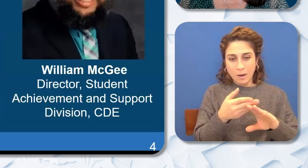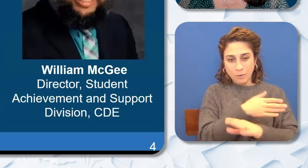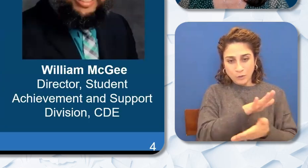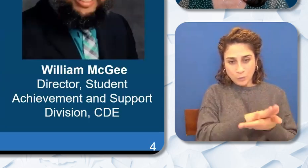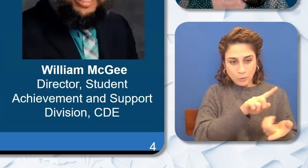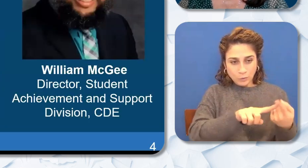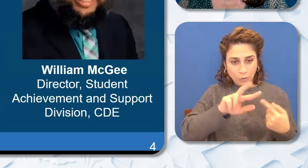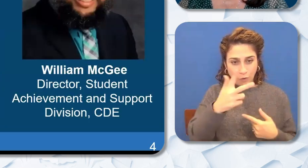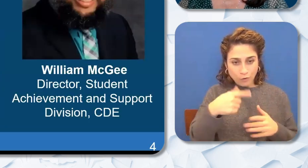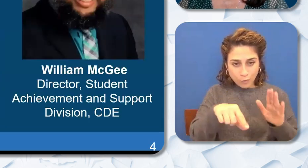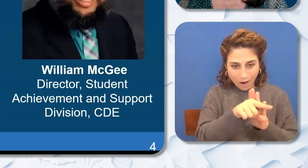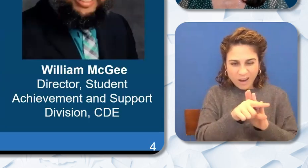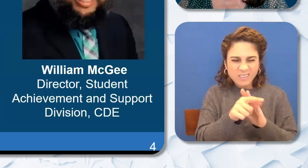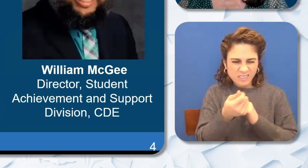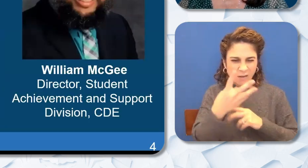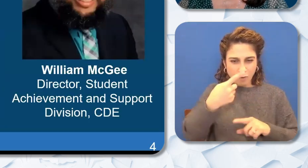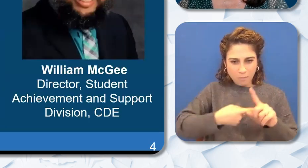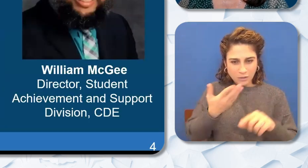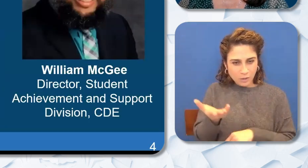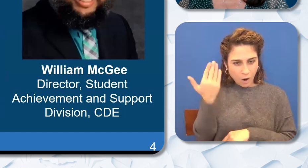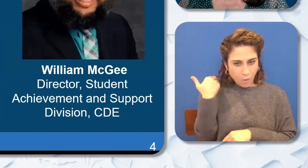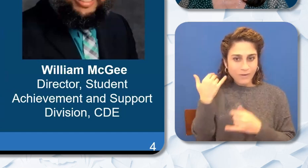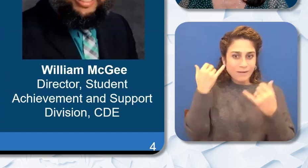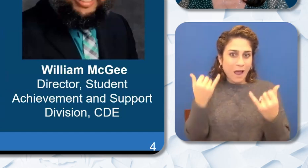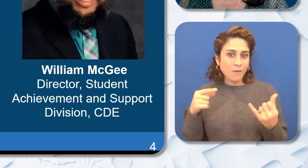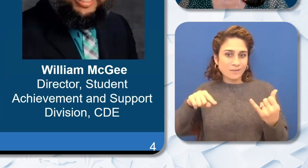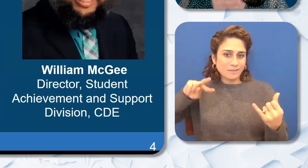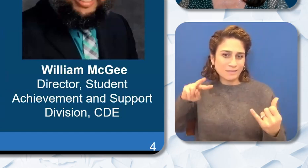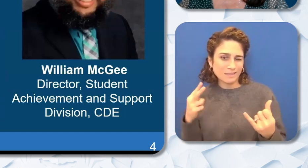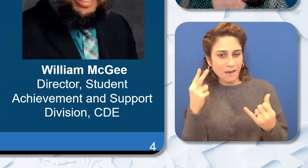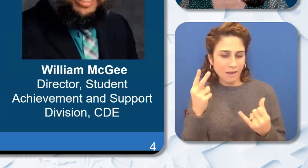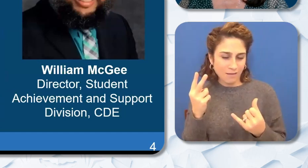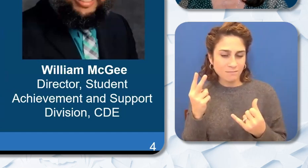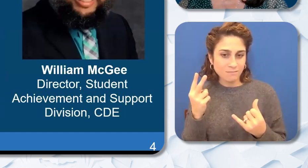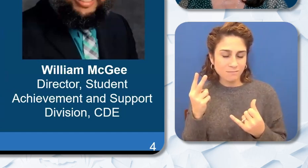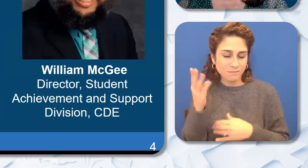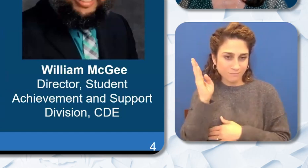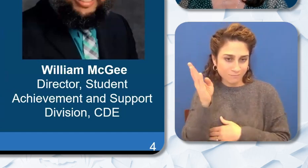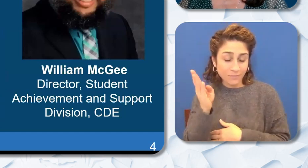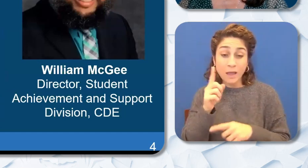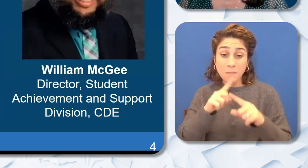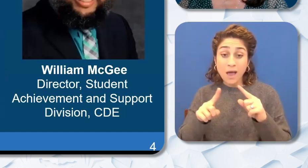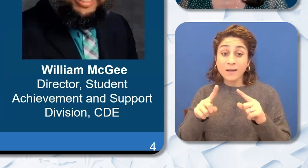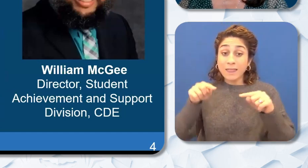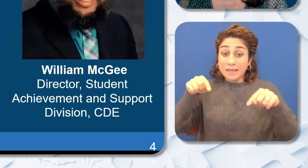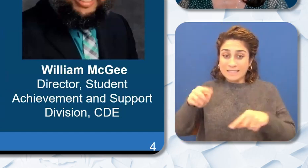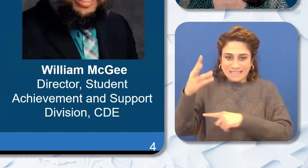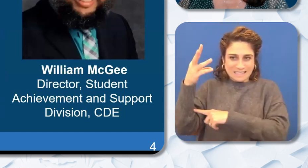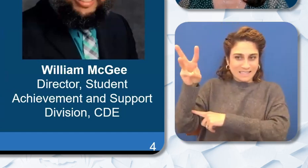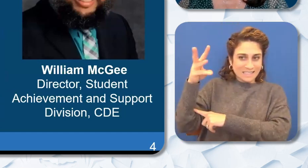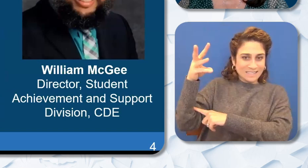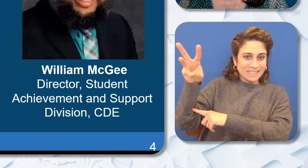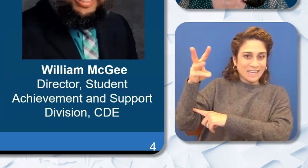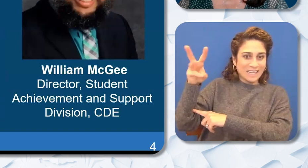was several months ago back in February and this is our sixteenth edition of the Opportunities For